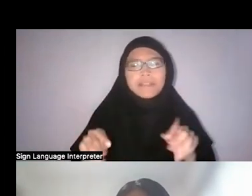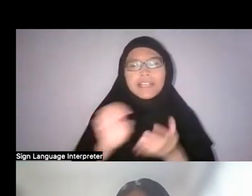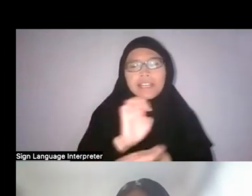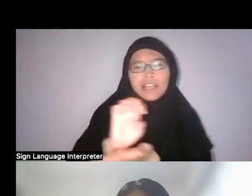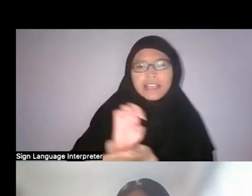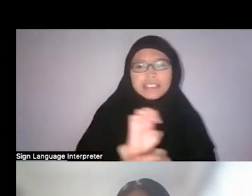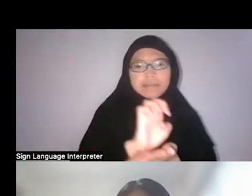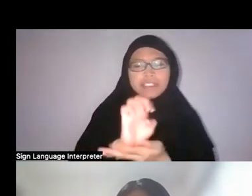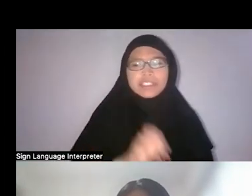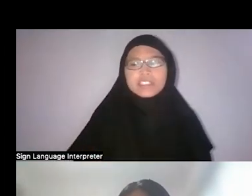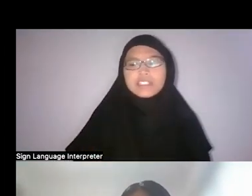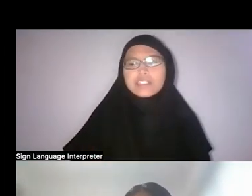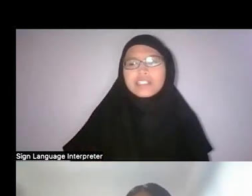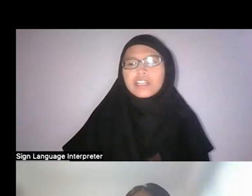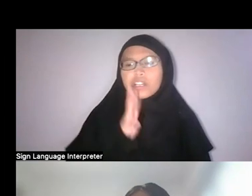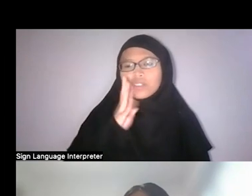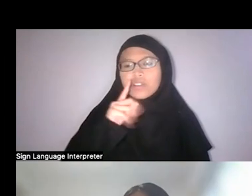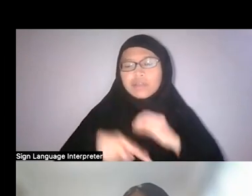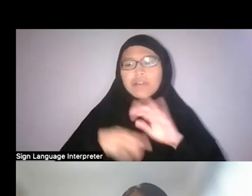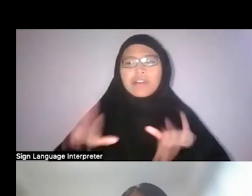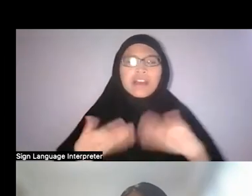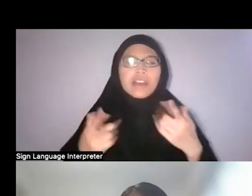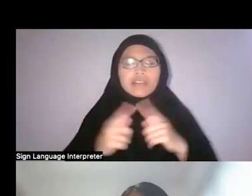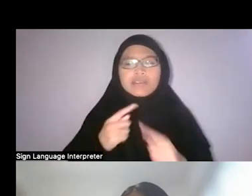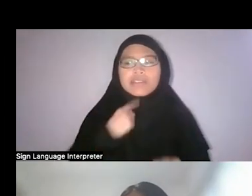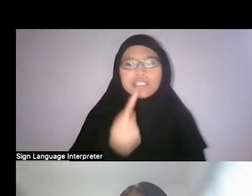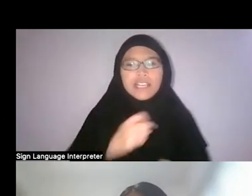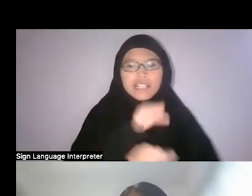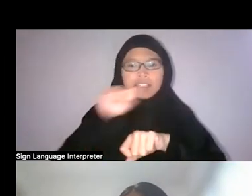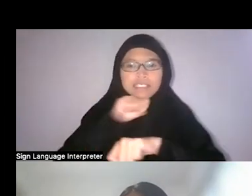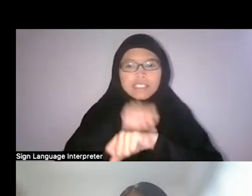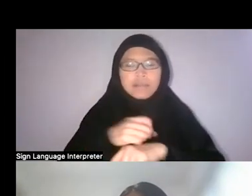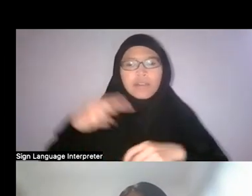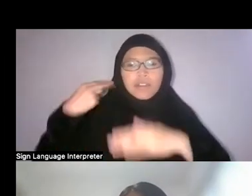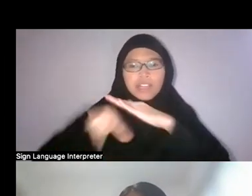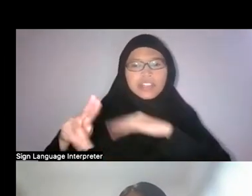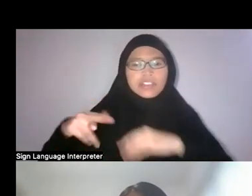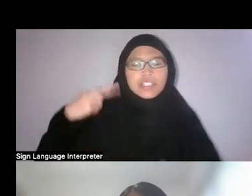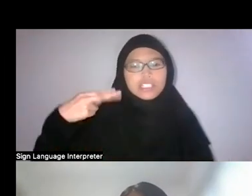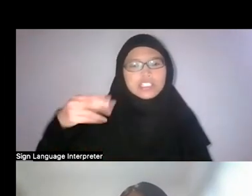talking about how to tell Singapore’s natural history in a different way.